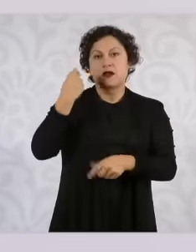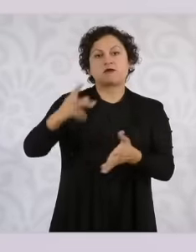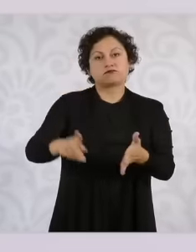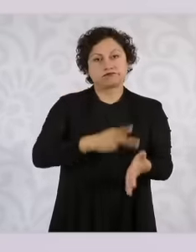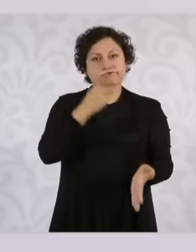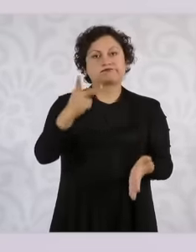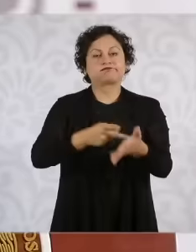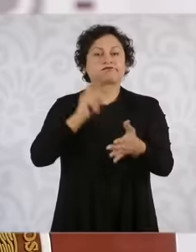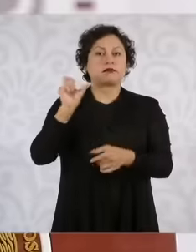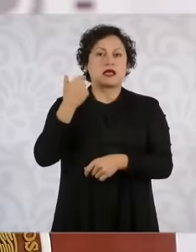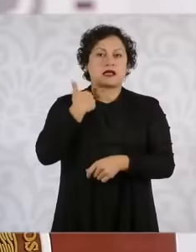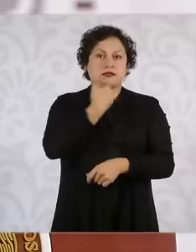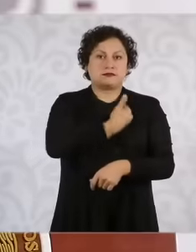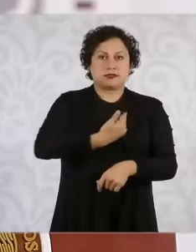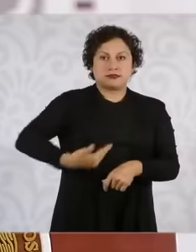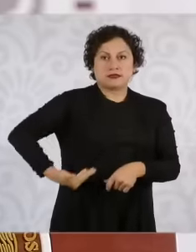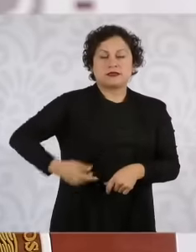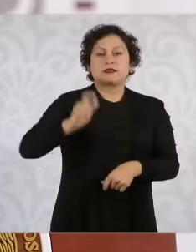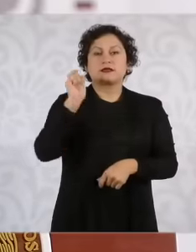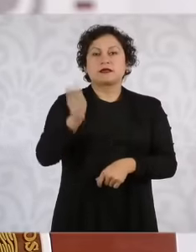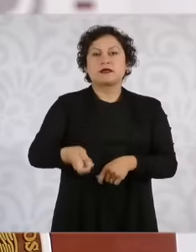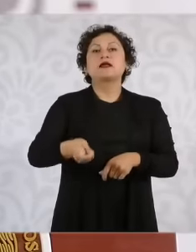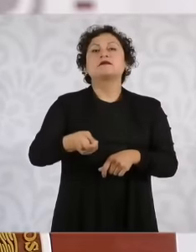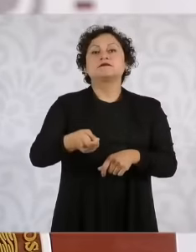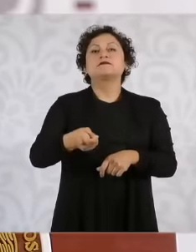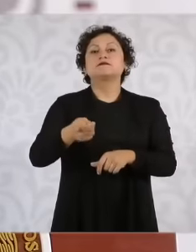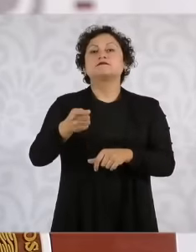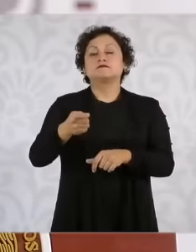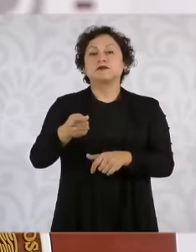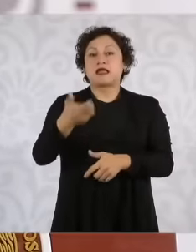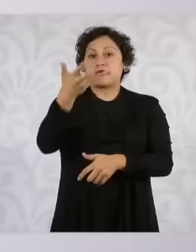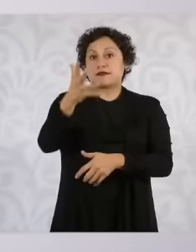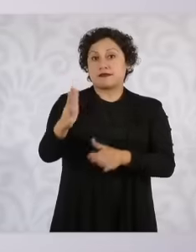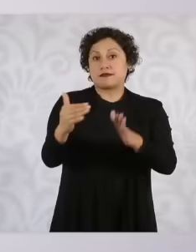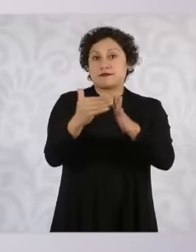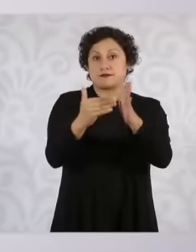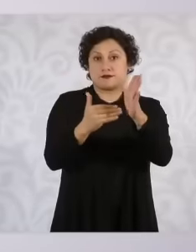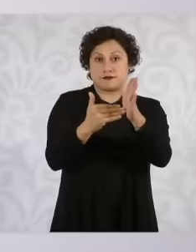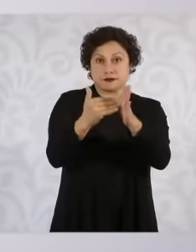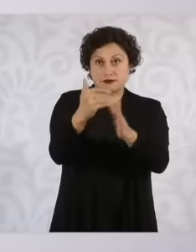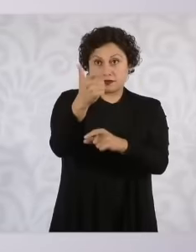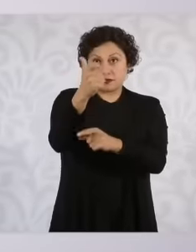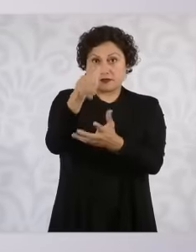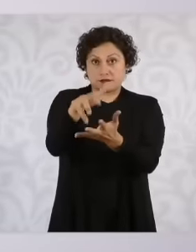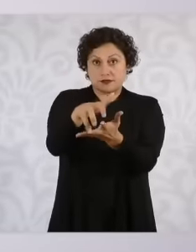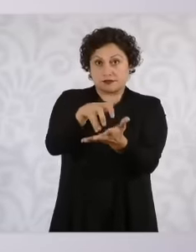with a decrease of about 10,000 million pesos in the contracts that were had